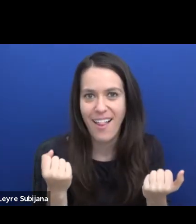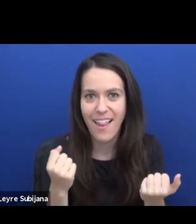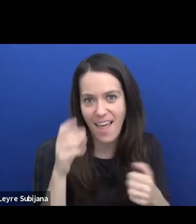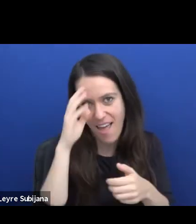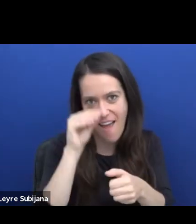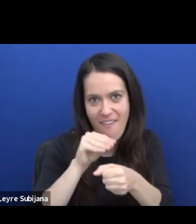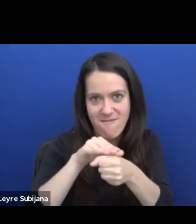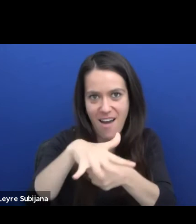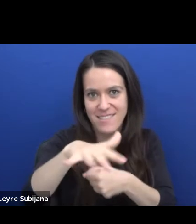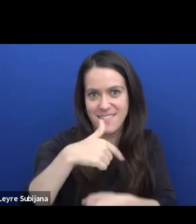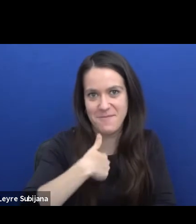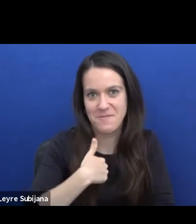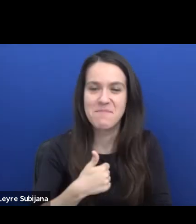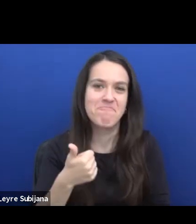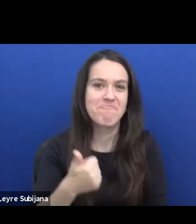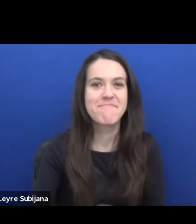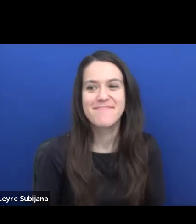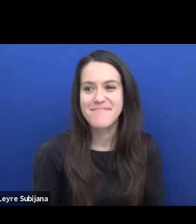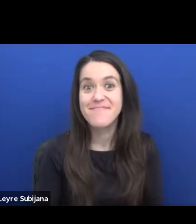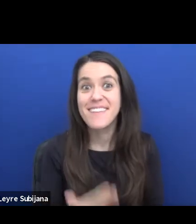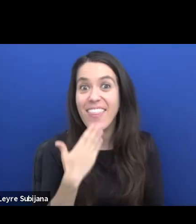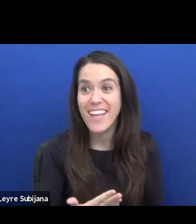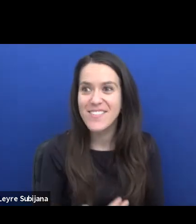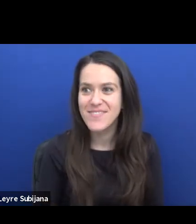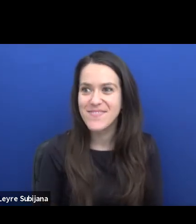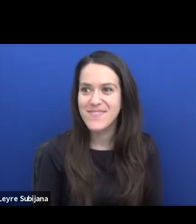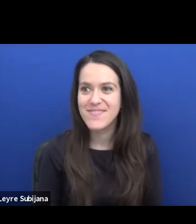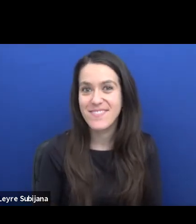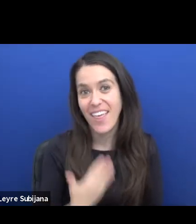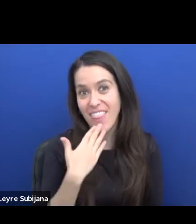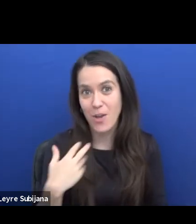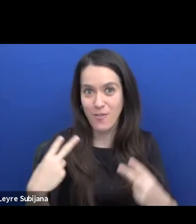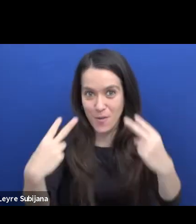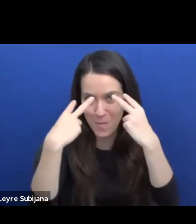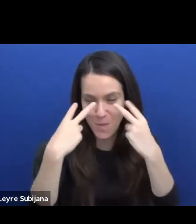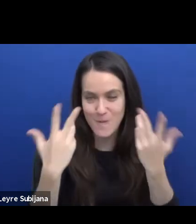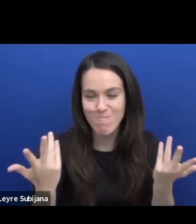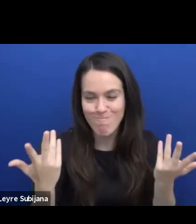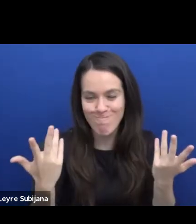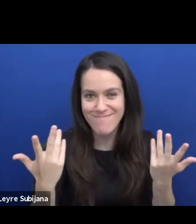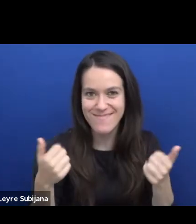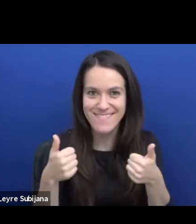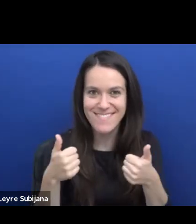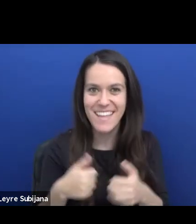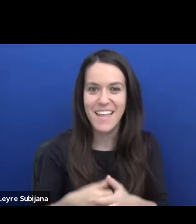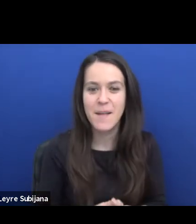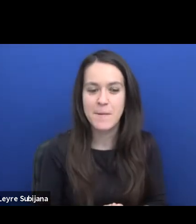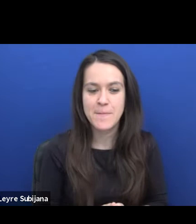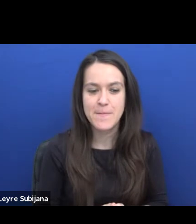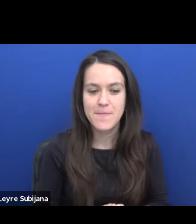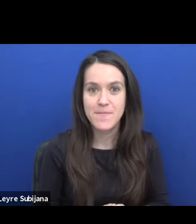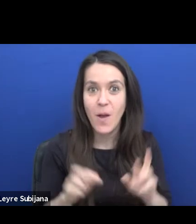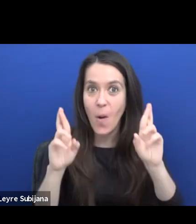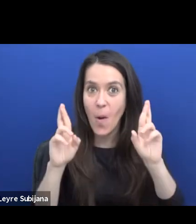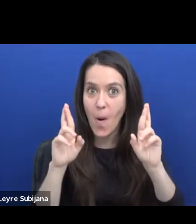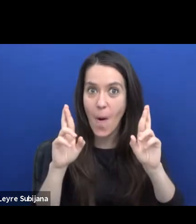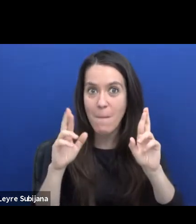and yeah, thanks for listening. And I hope we have a great discussion right now.